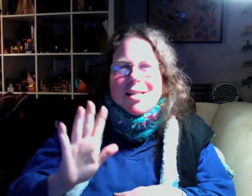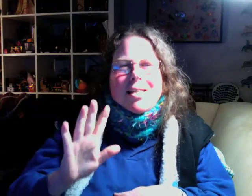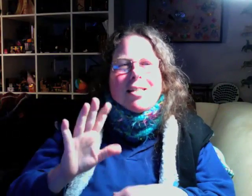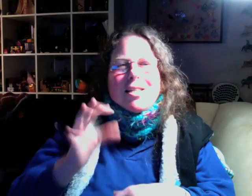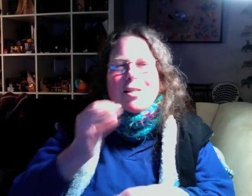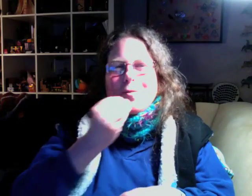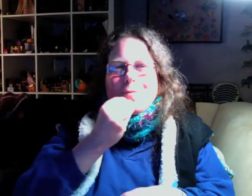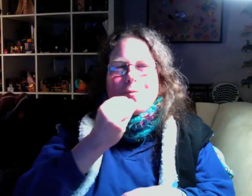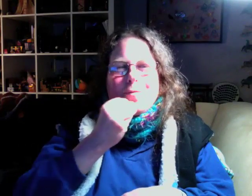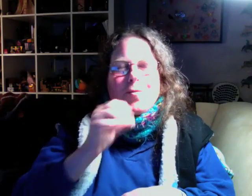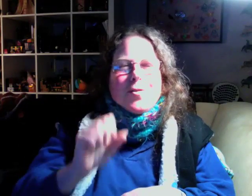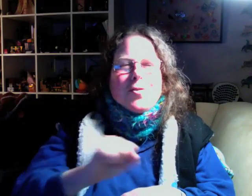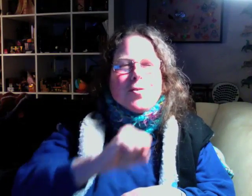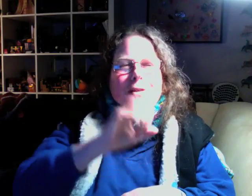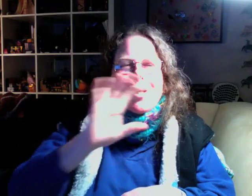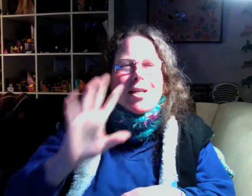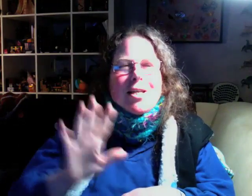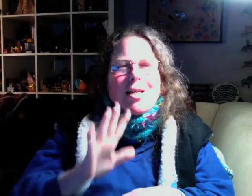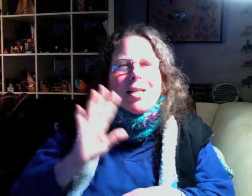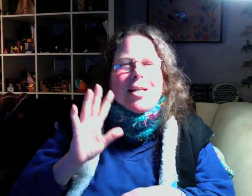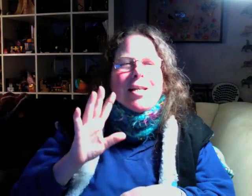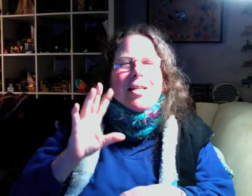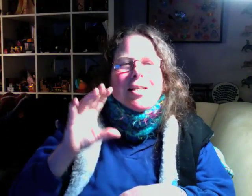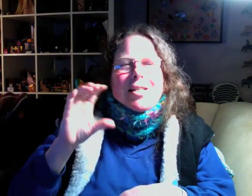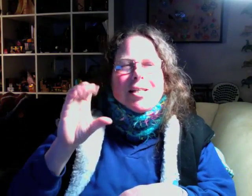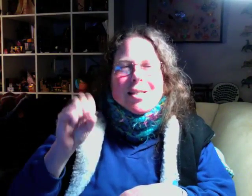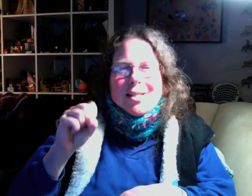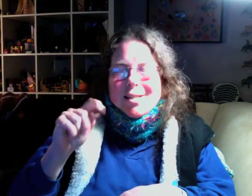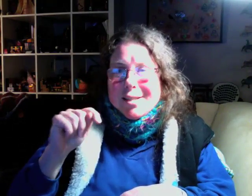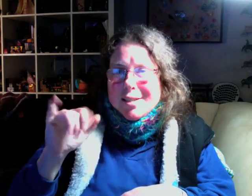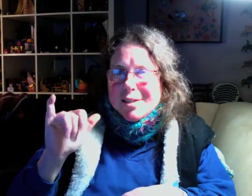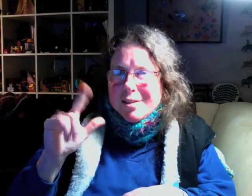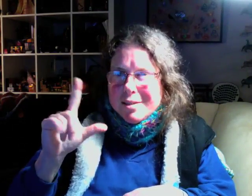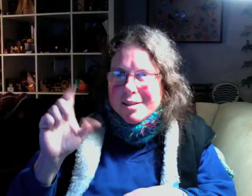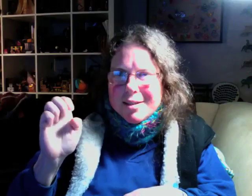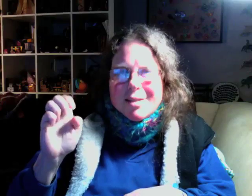I also love Asian things, Asian food, style, crafts, religion. I've collected a